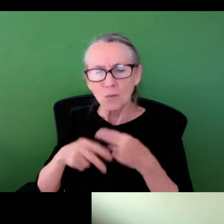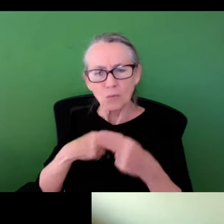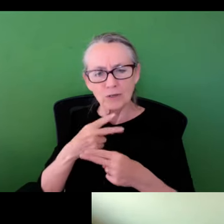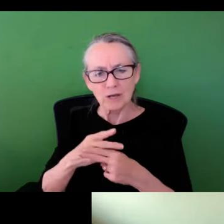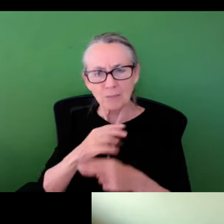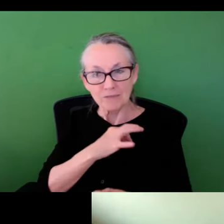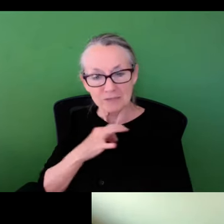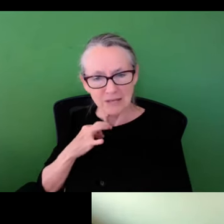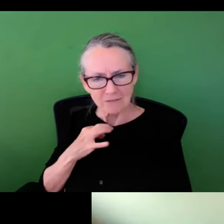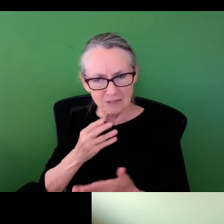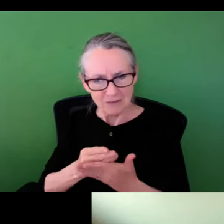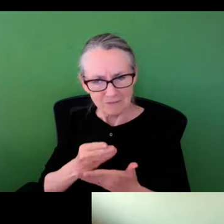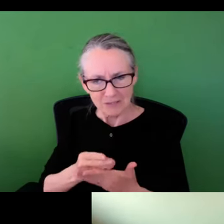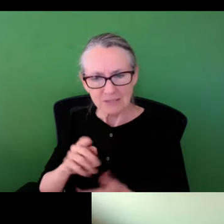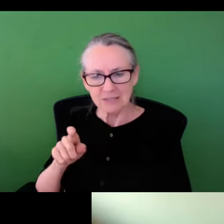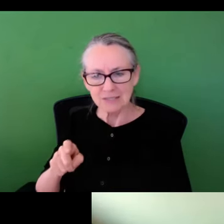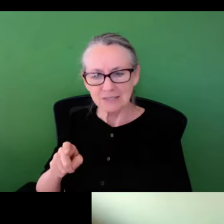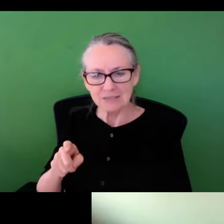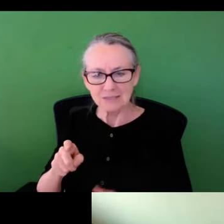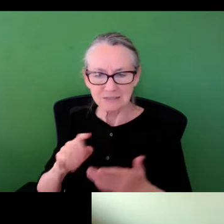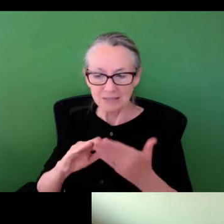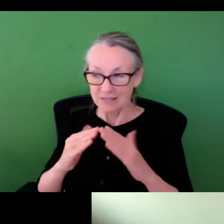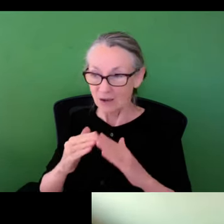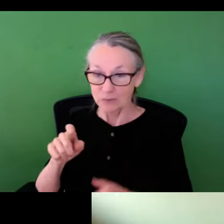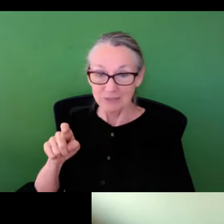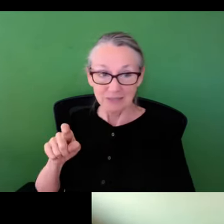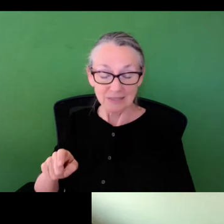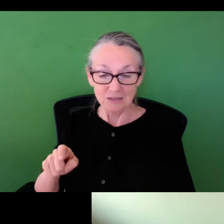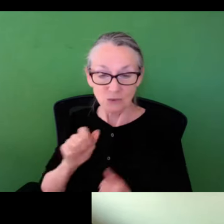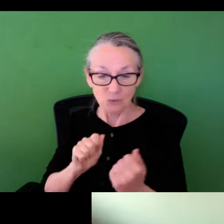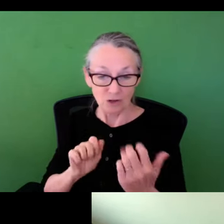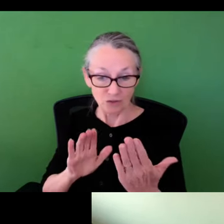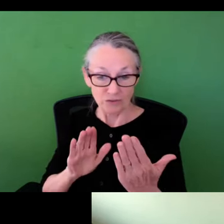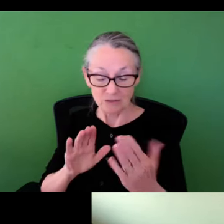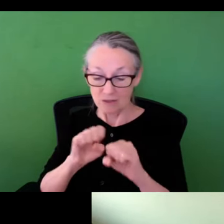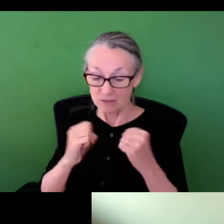inequities and stormwater management. She is curious what type of staffing and funding needs